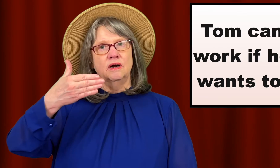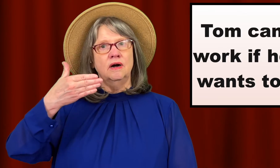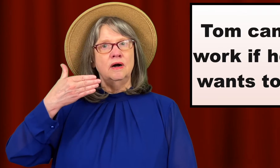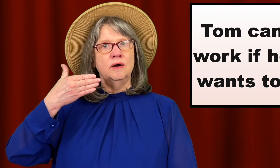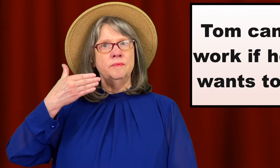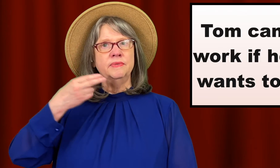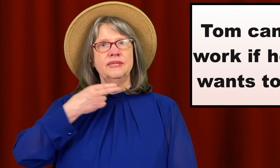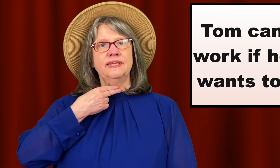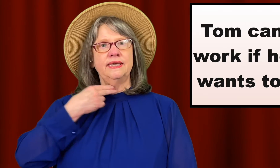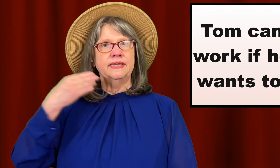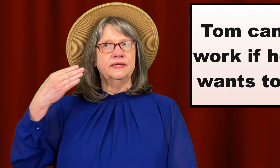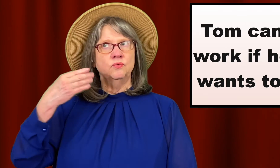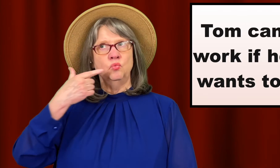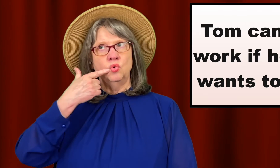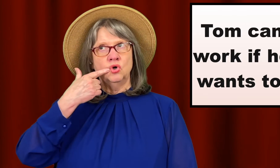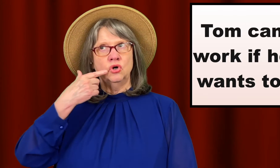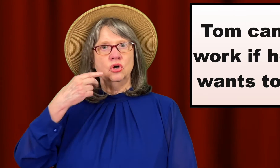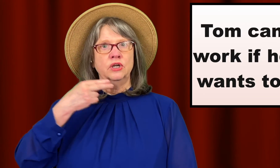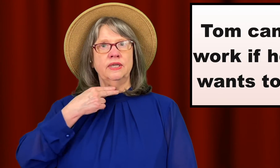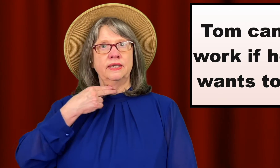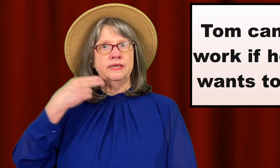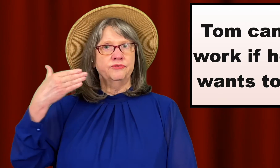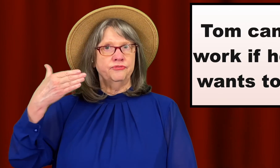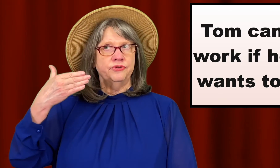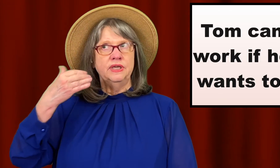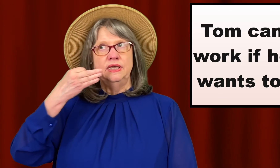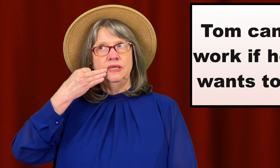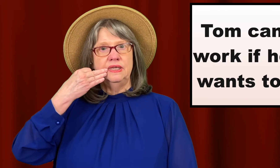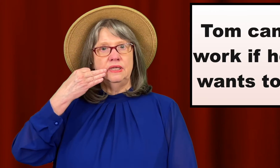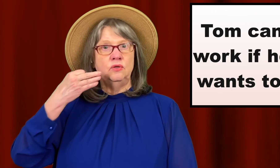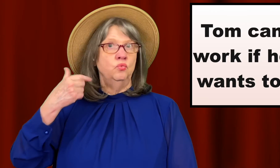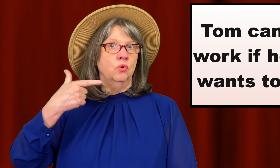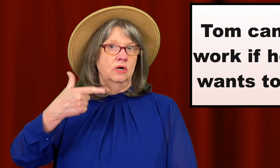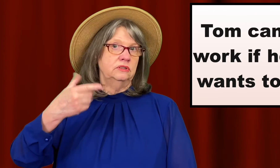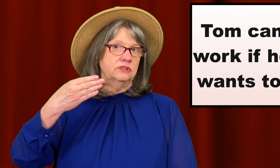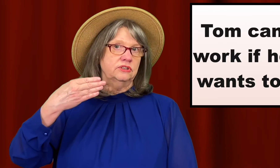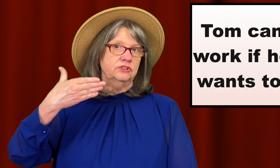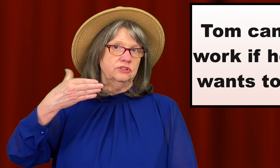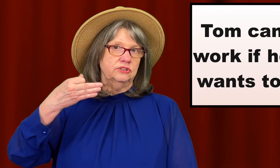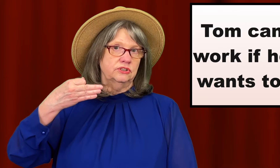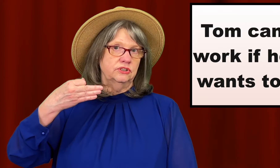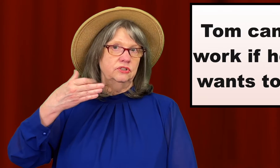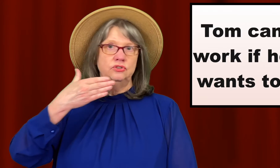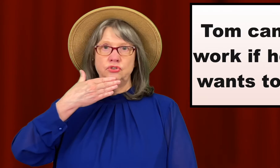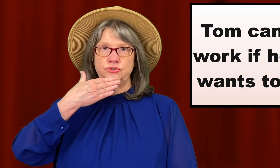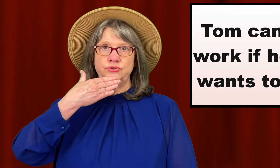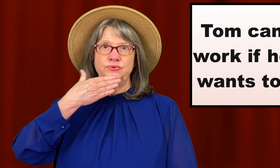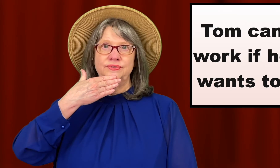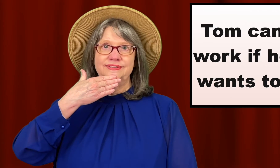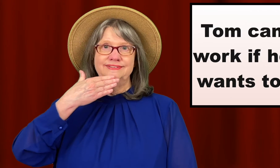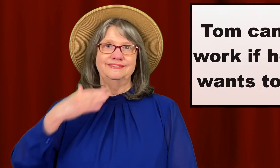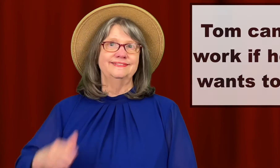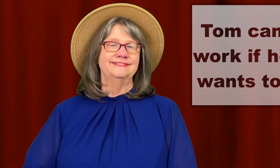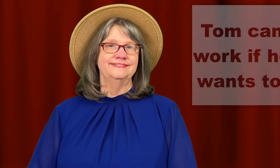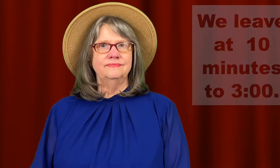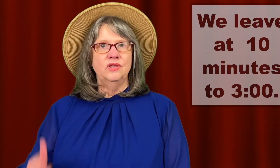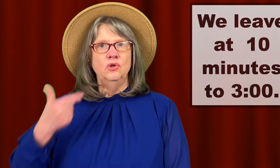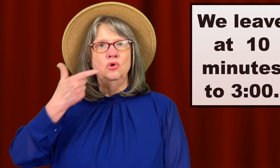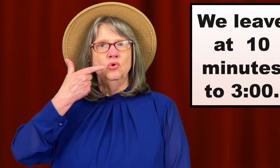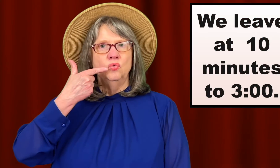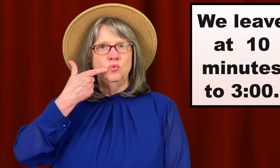Tom can work if he wants to.